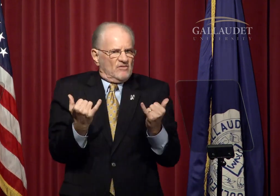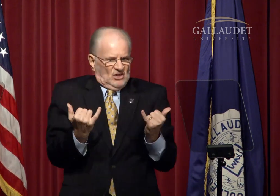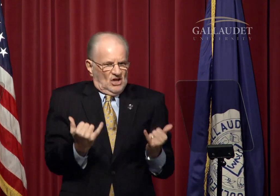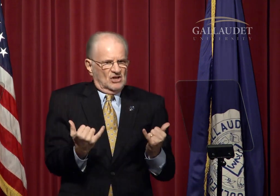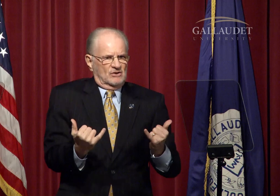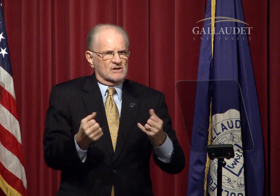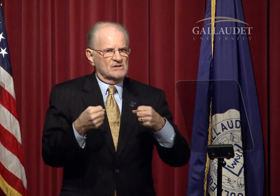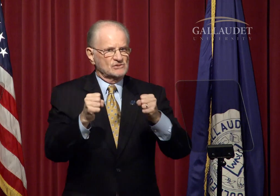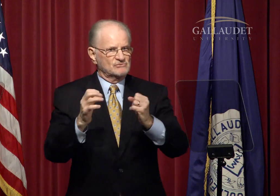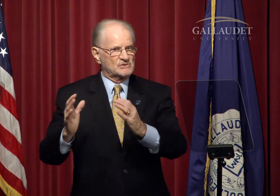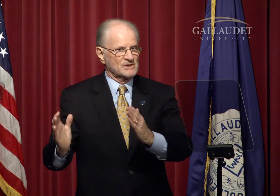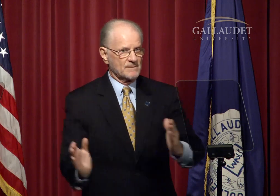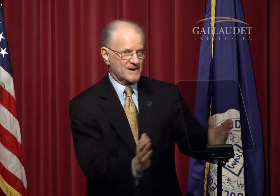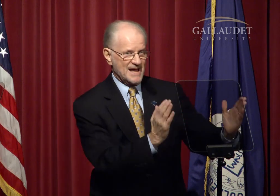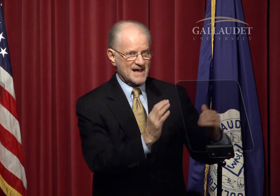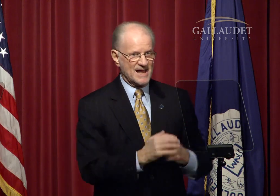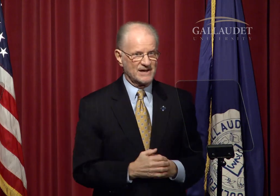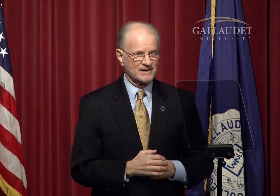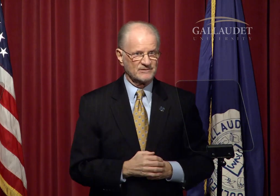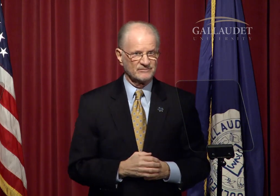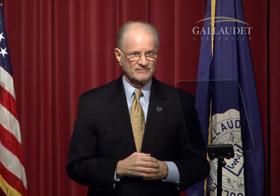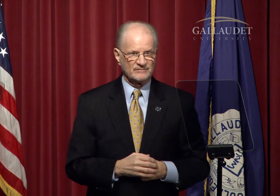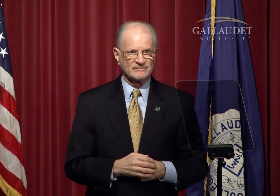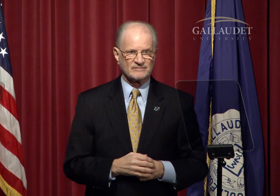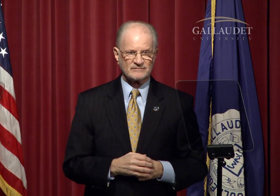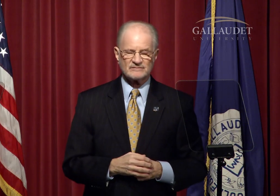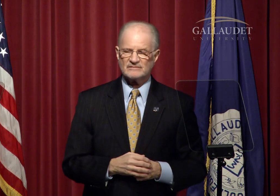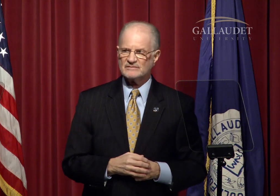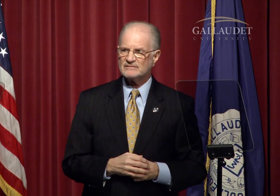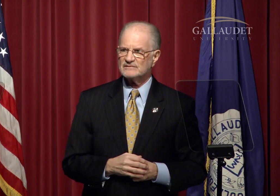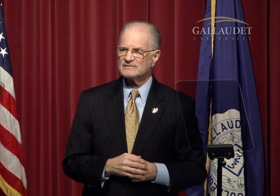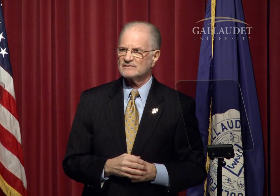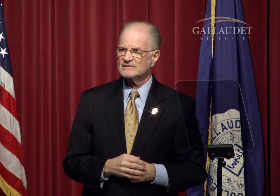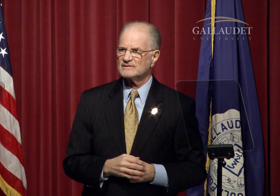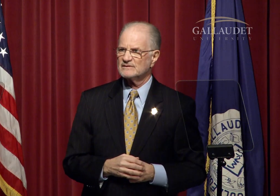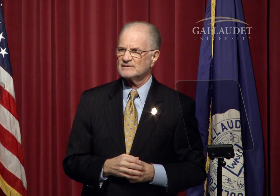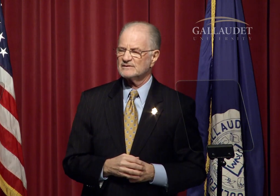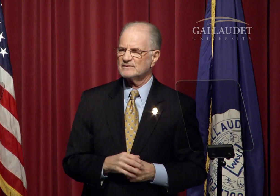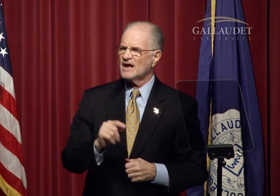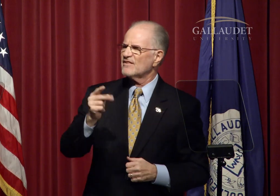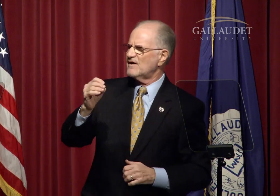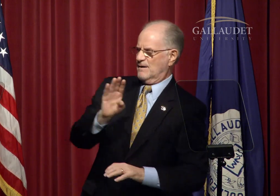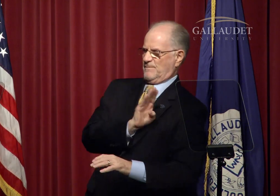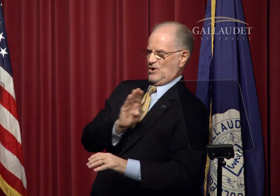in critical areas of the current strategic plan.